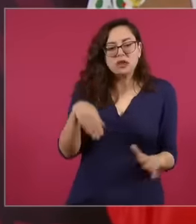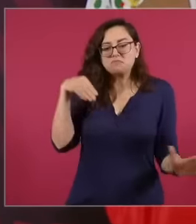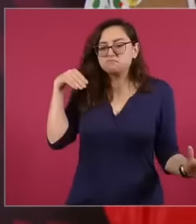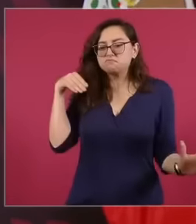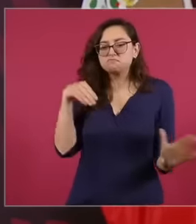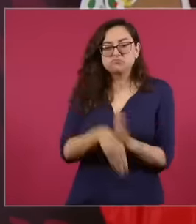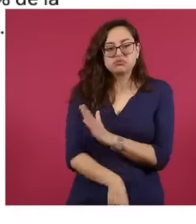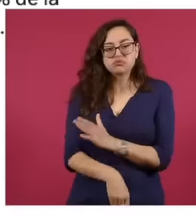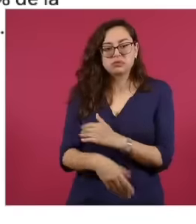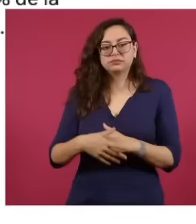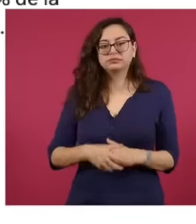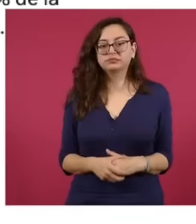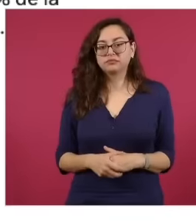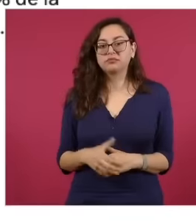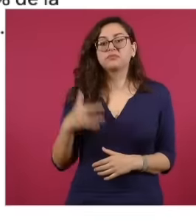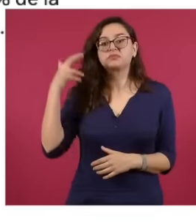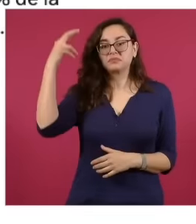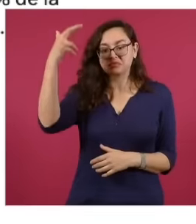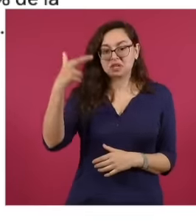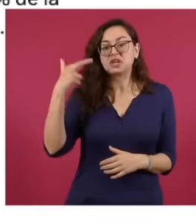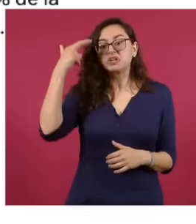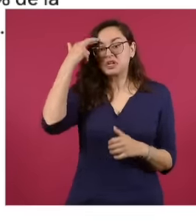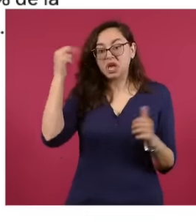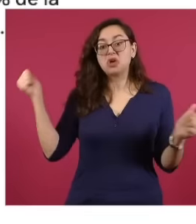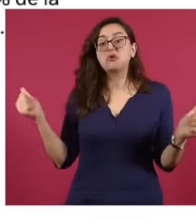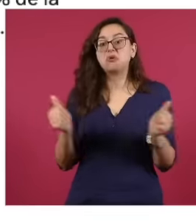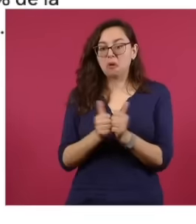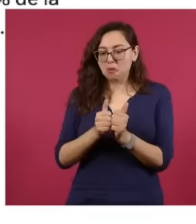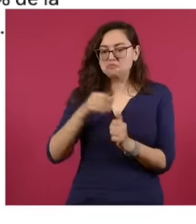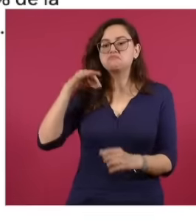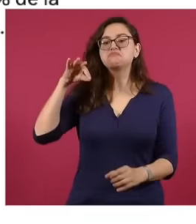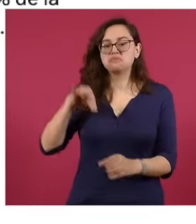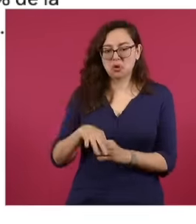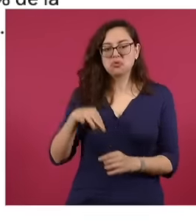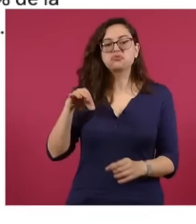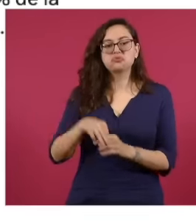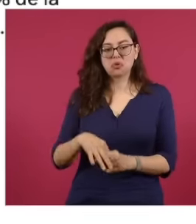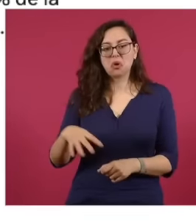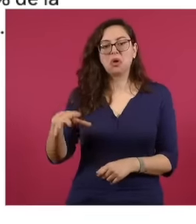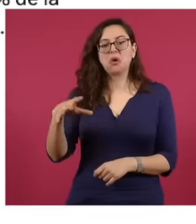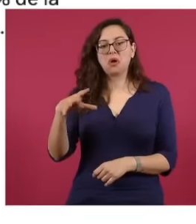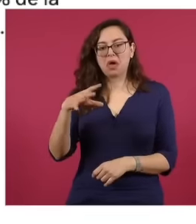There are constitutional monarchies that respect justice,